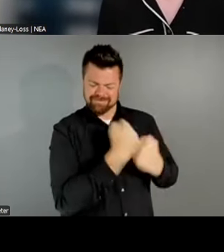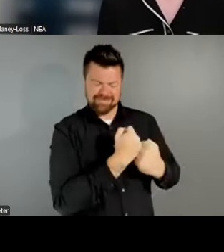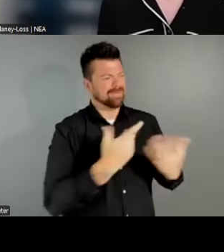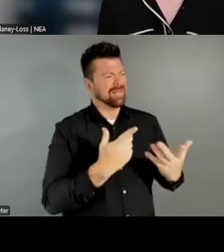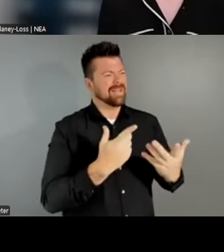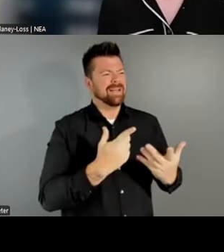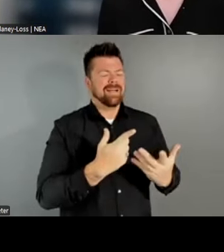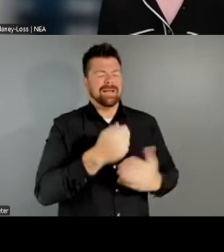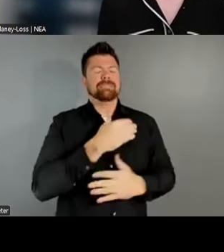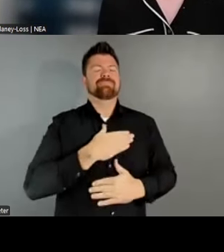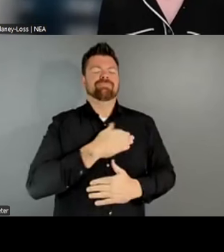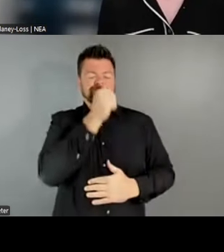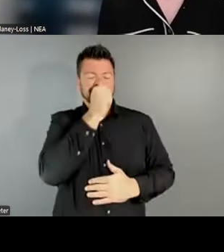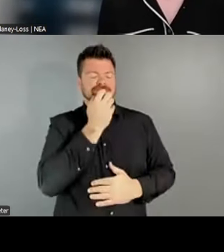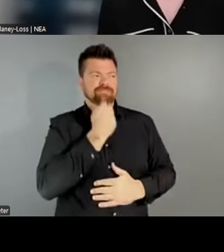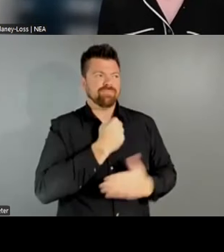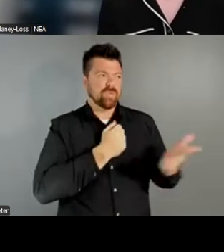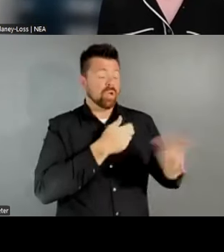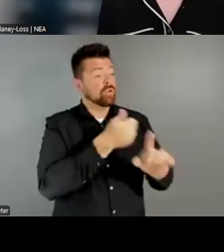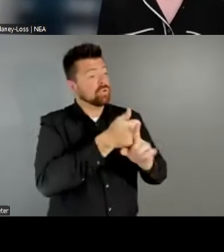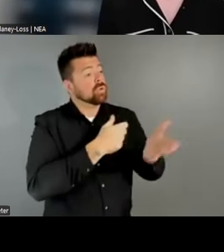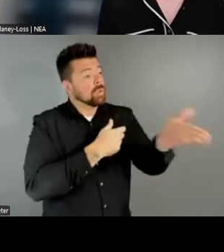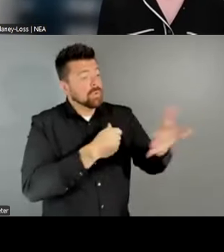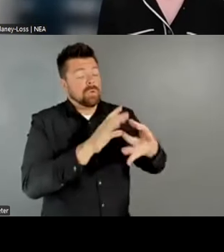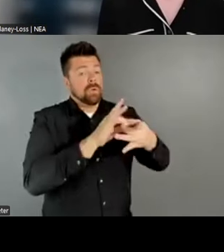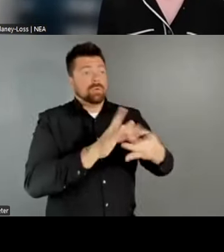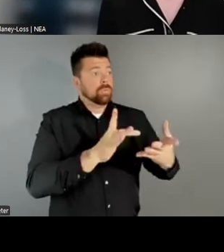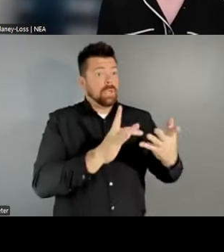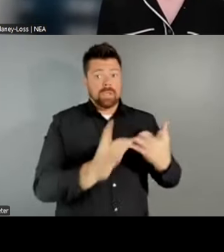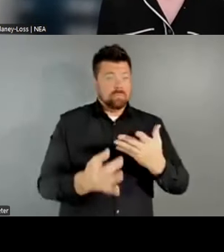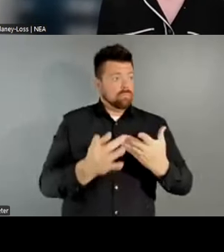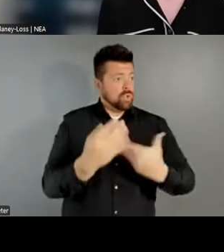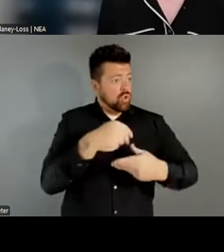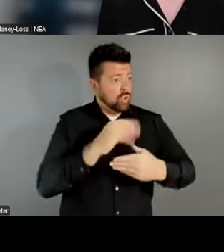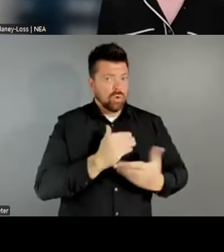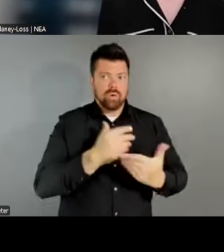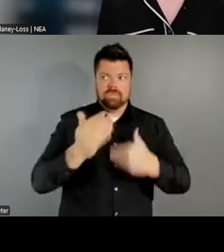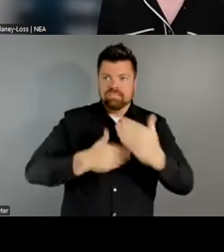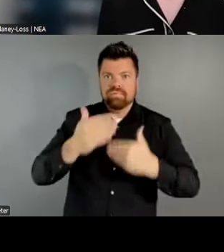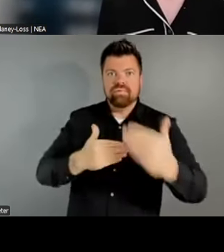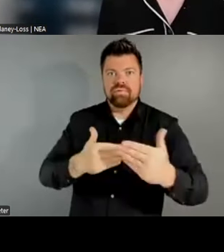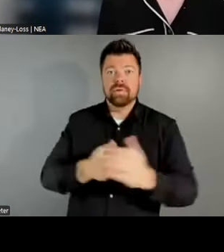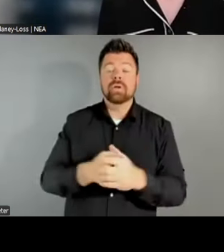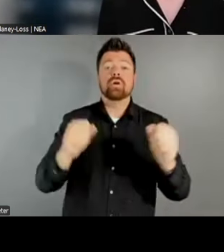The Endowment's lucky to have you and we are as well. I'm gonna turn to our closer, Miss Sally